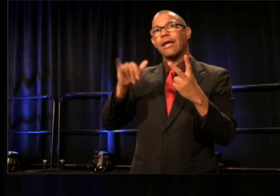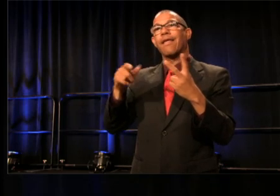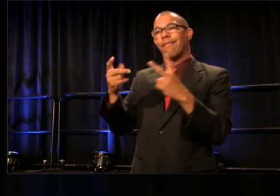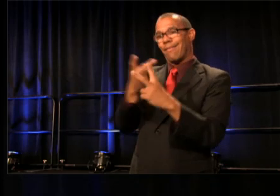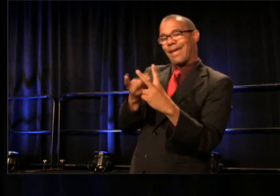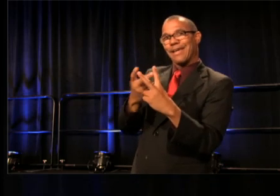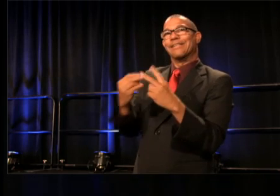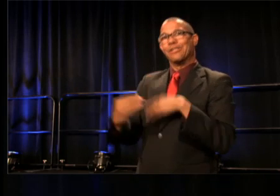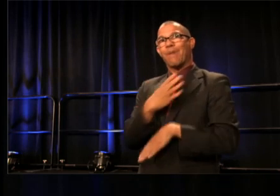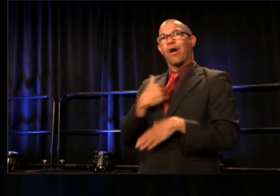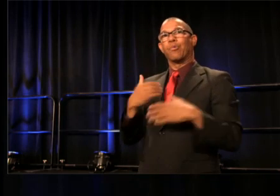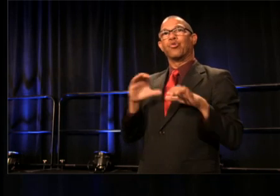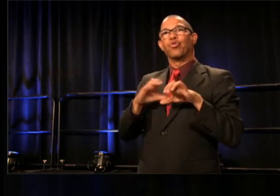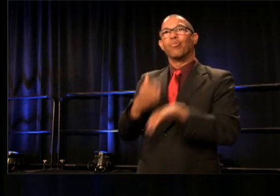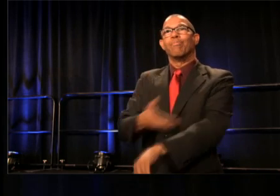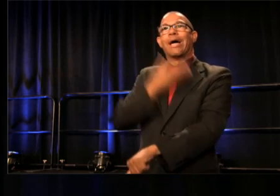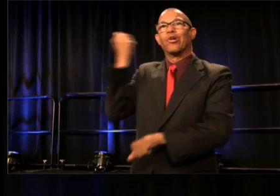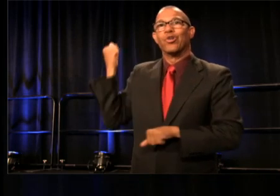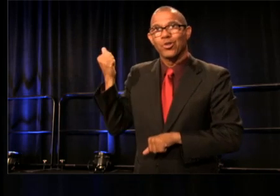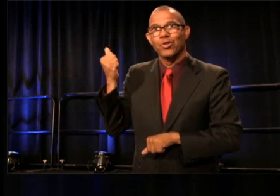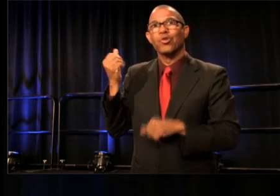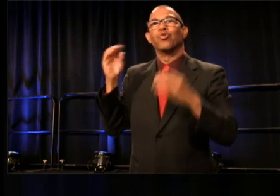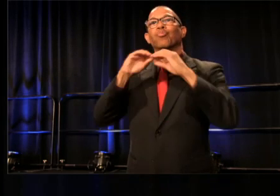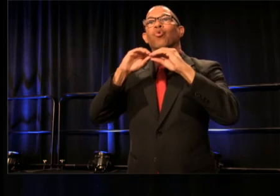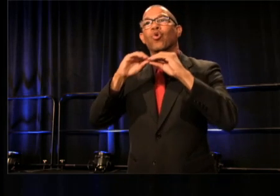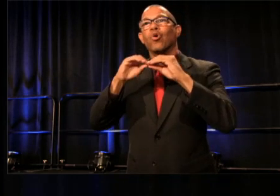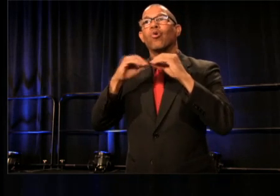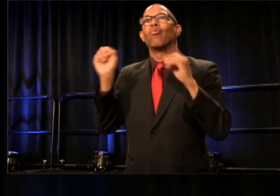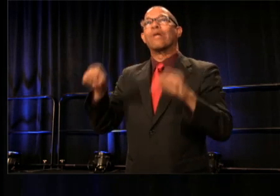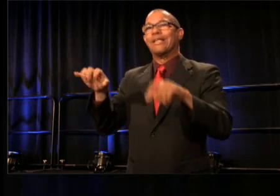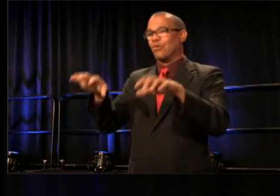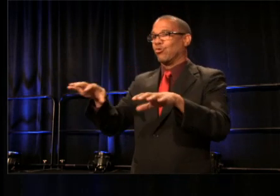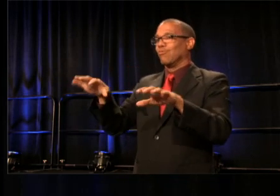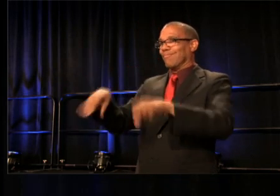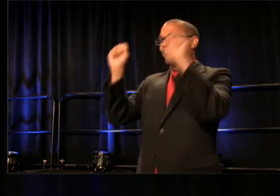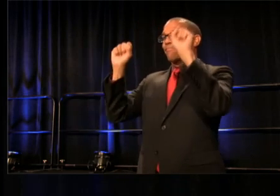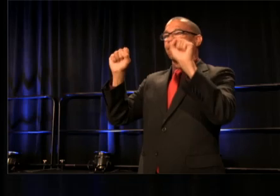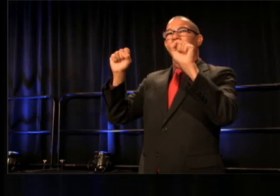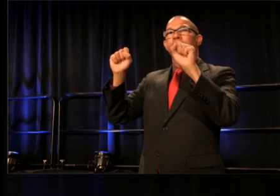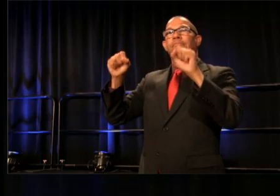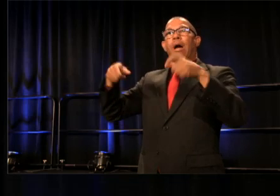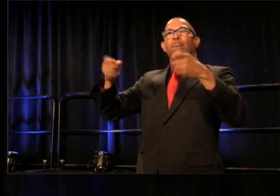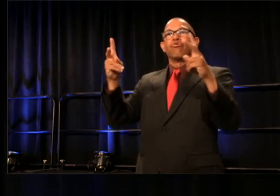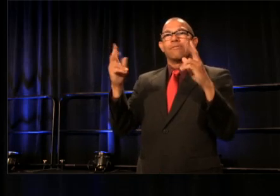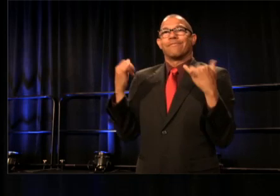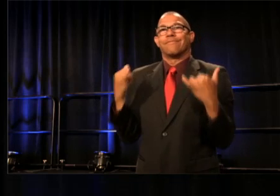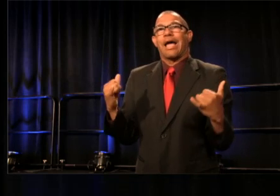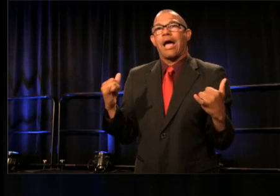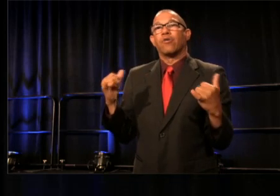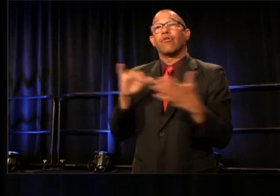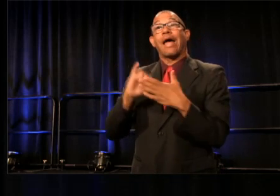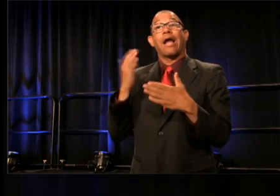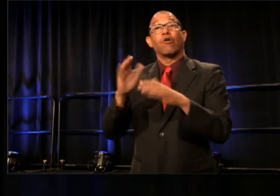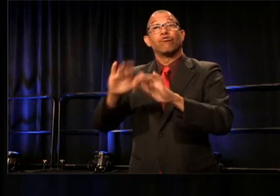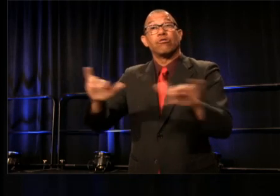Let's seize this moment now so that our children can be asking different questions. Being here in D.C. is of course